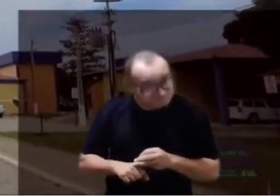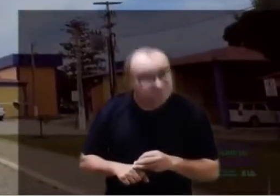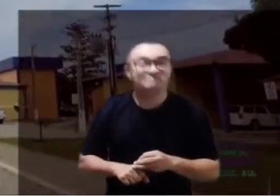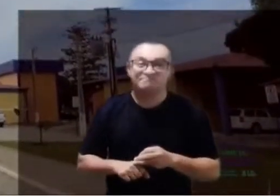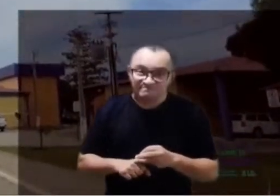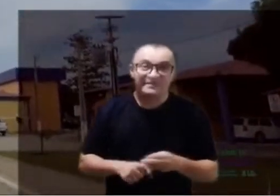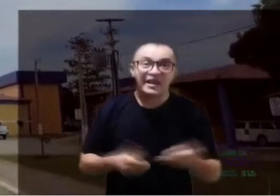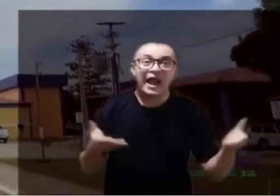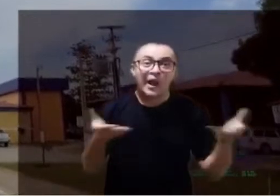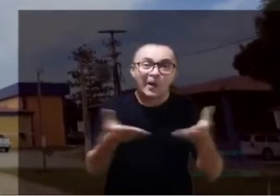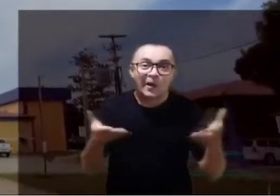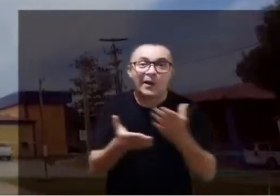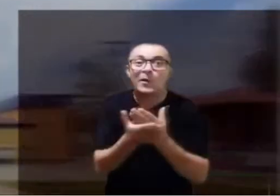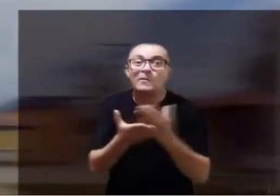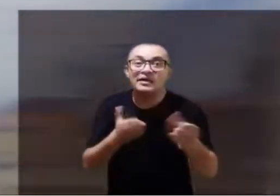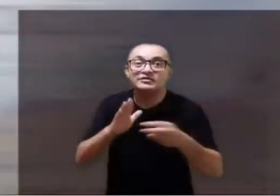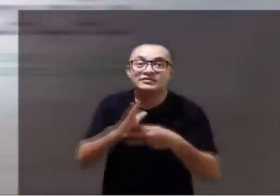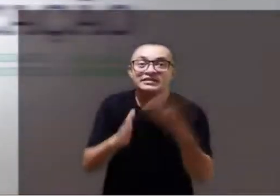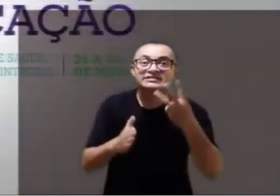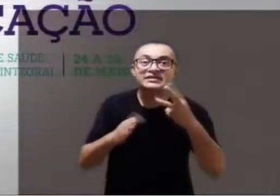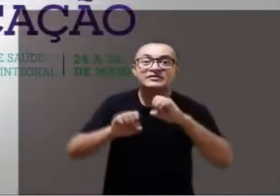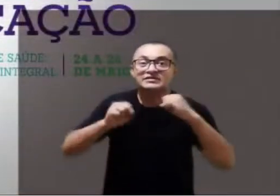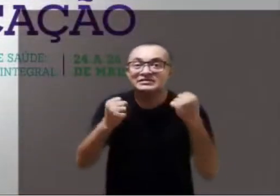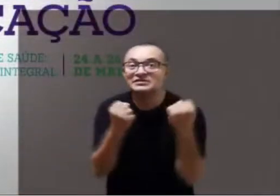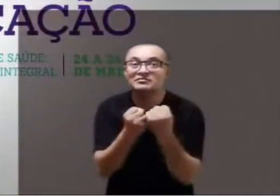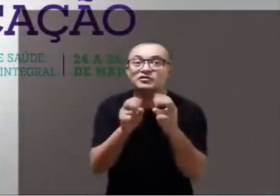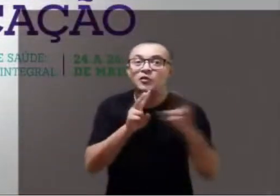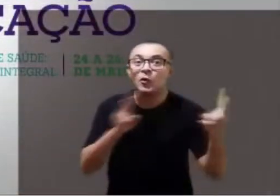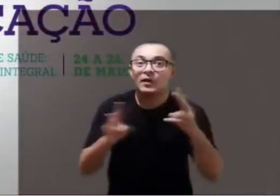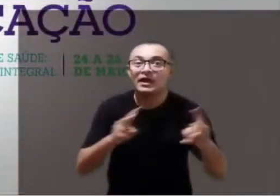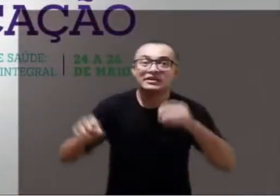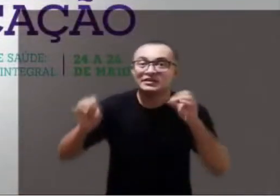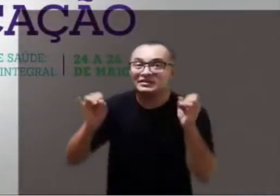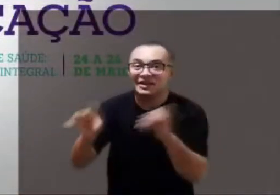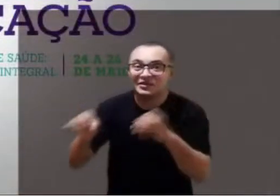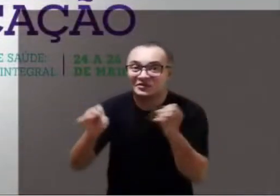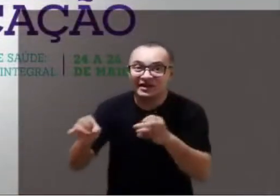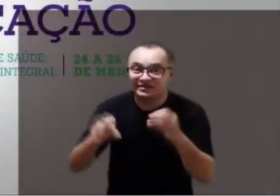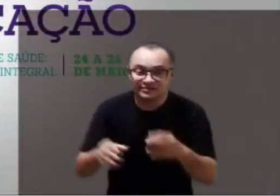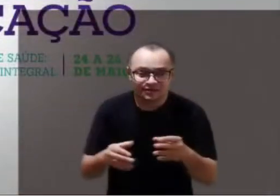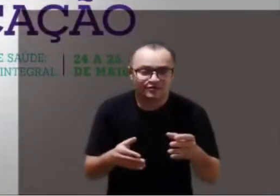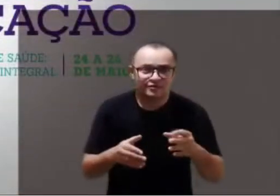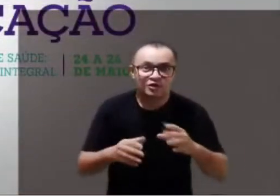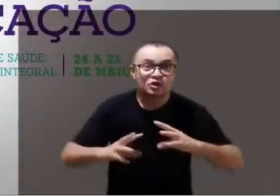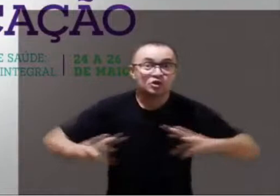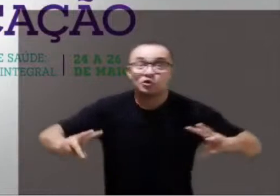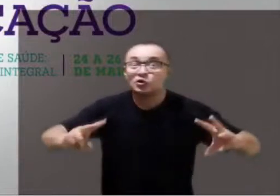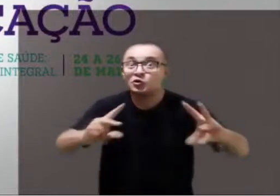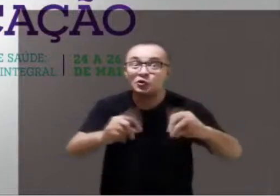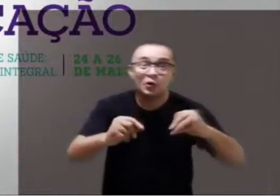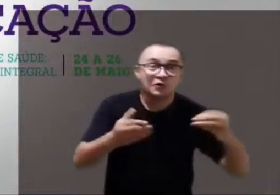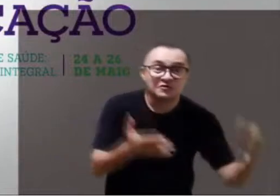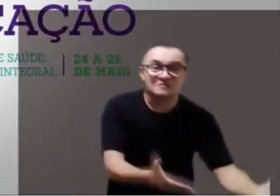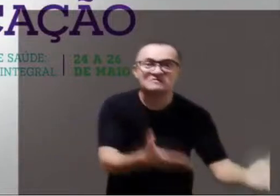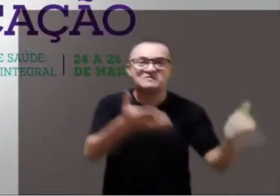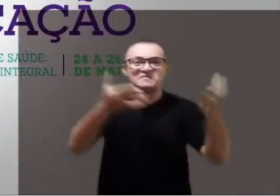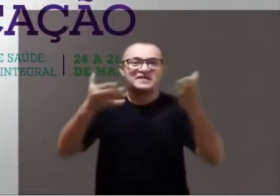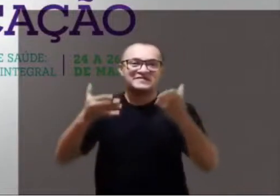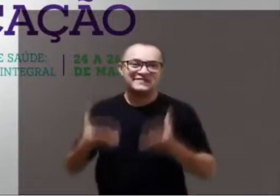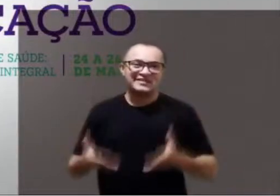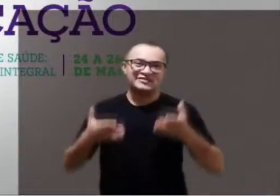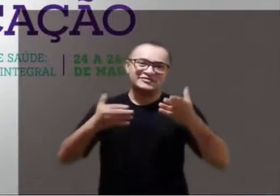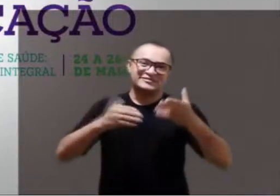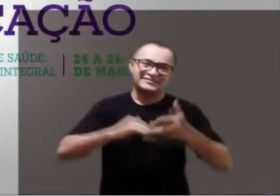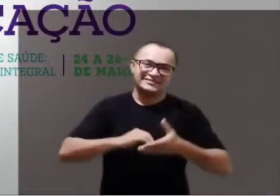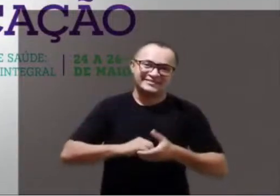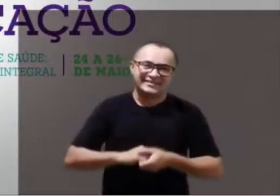Ladies and gentlemen, now starts The Third Online Education Symposium. Everyone, be welcome.